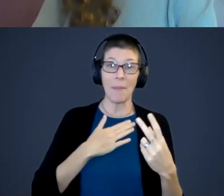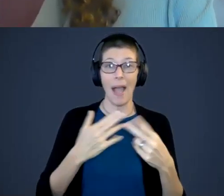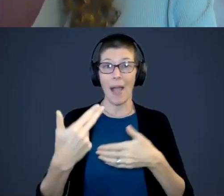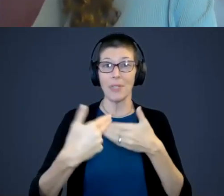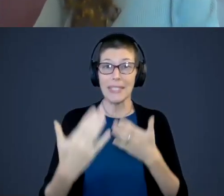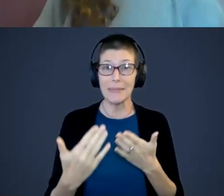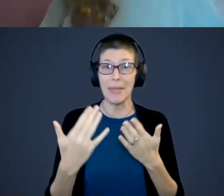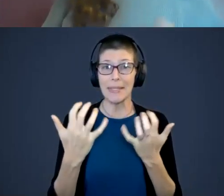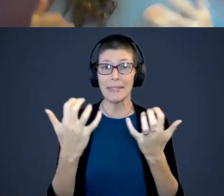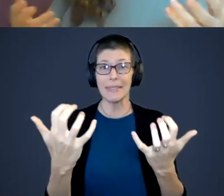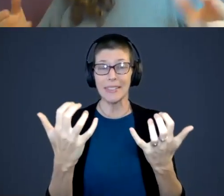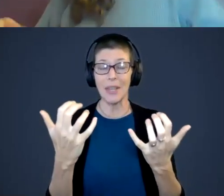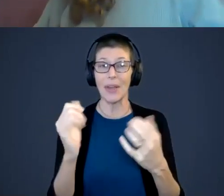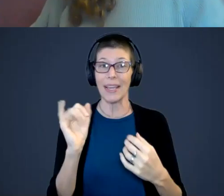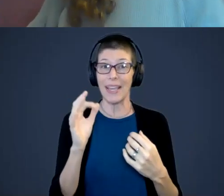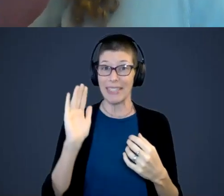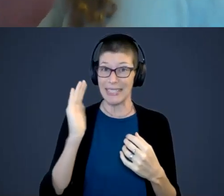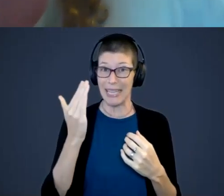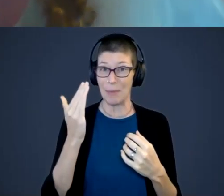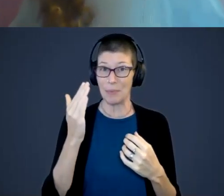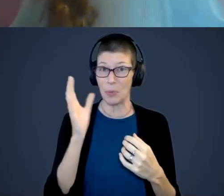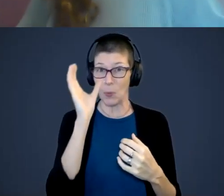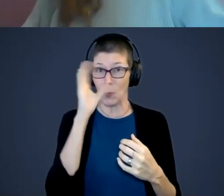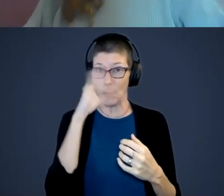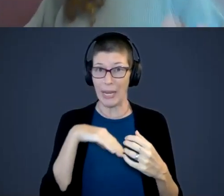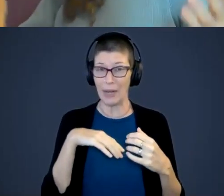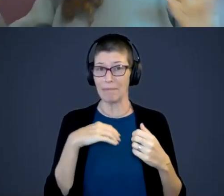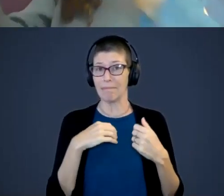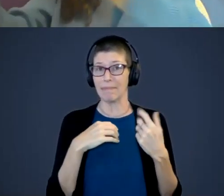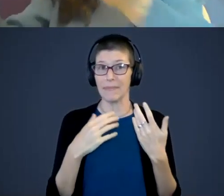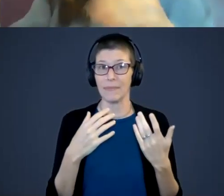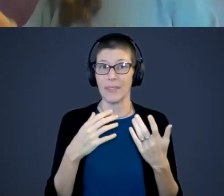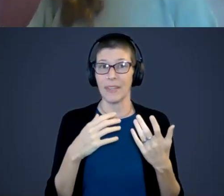so if it seems a little weird, it almost as though I must invite someone over to sit at my